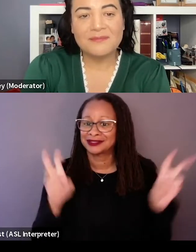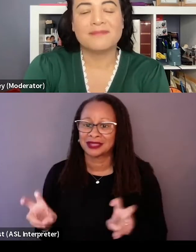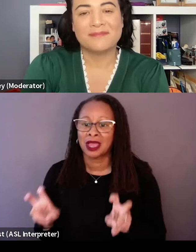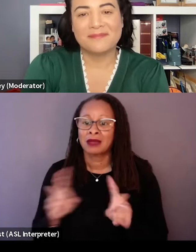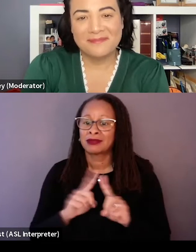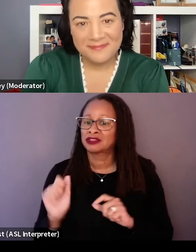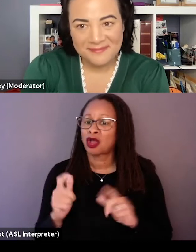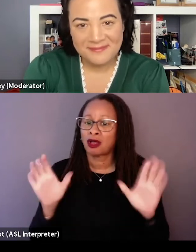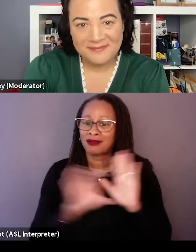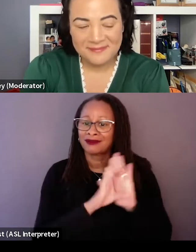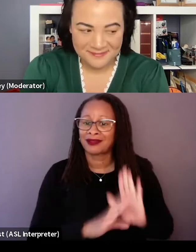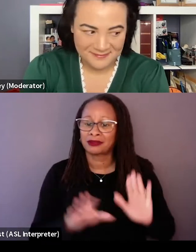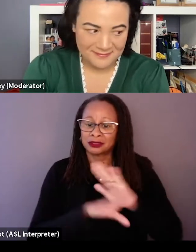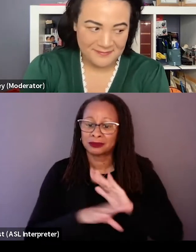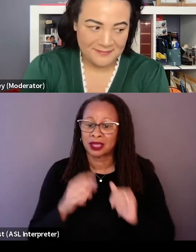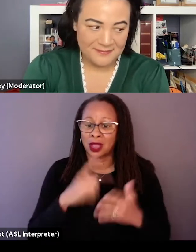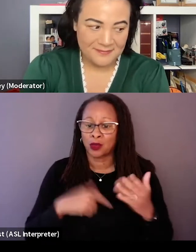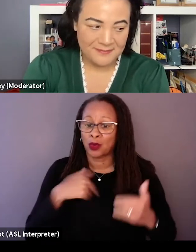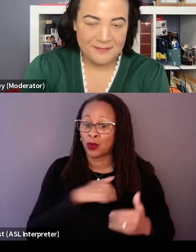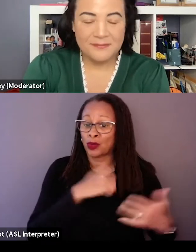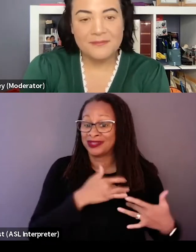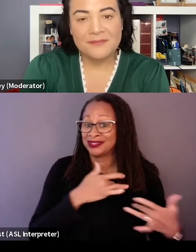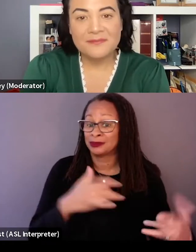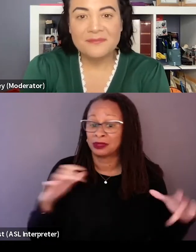So typically, what we love to do when we're making a film